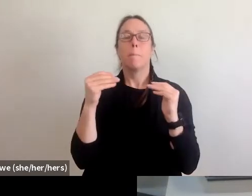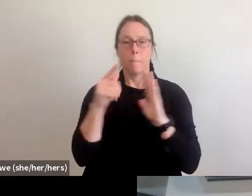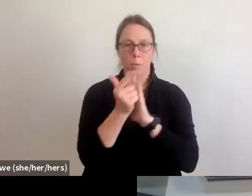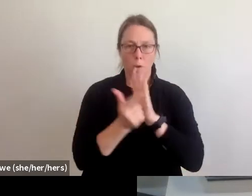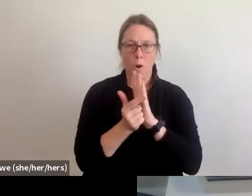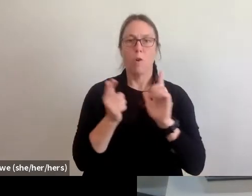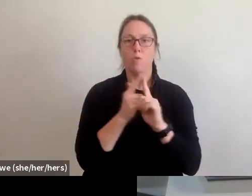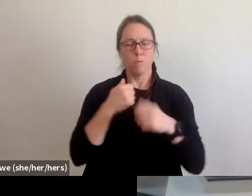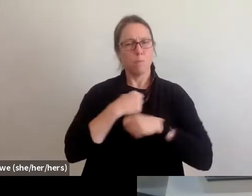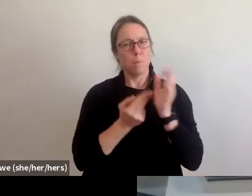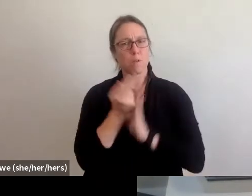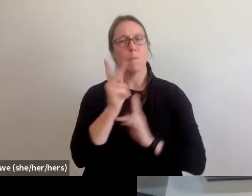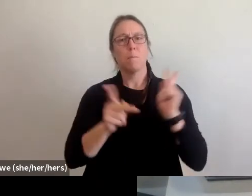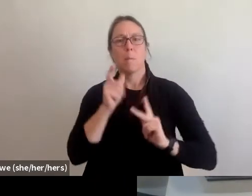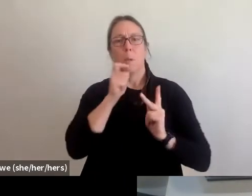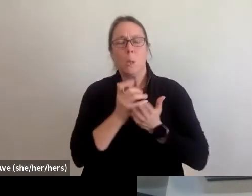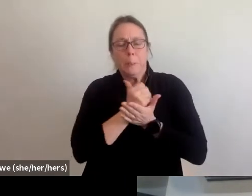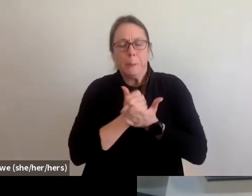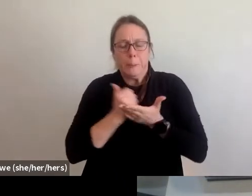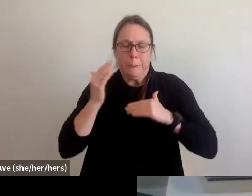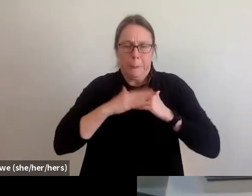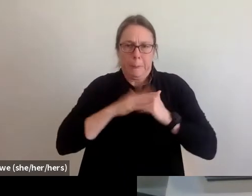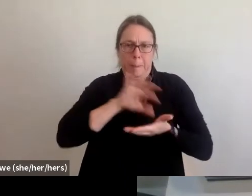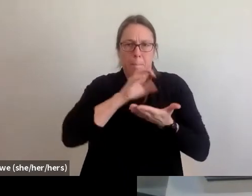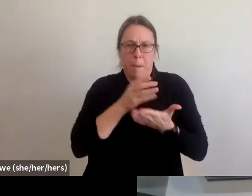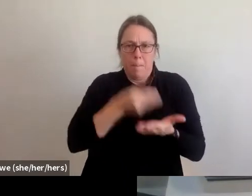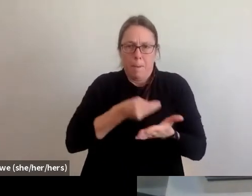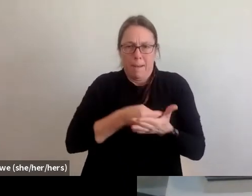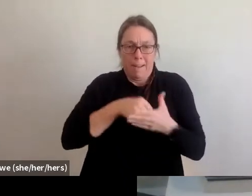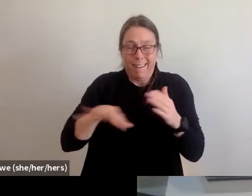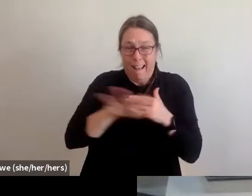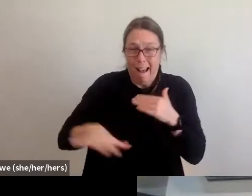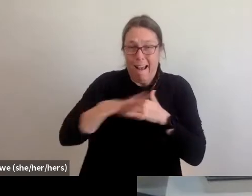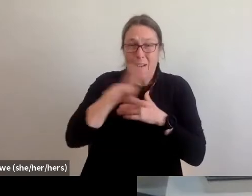have affordable and decent homes. Our members, because we are an actual coalition,